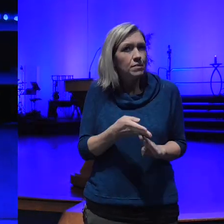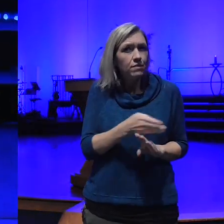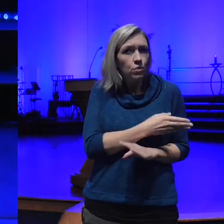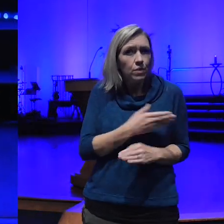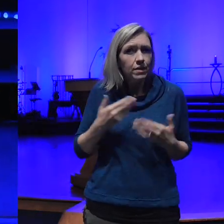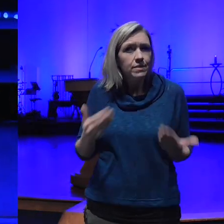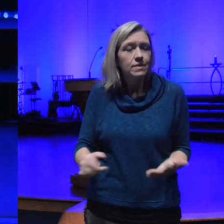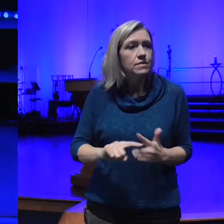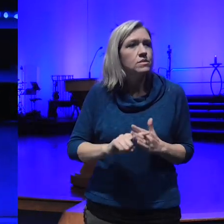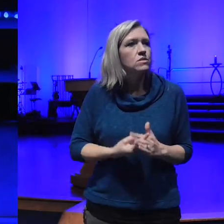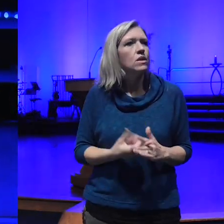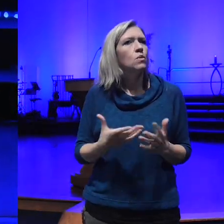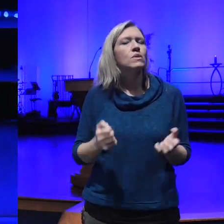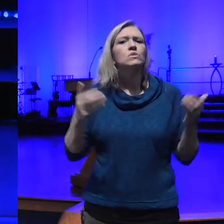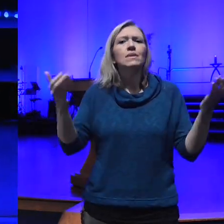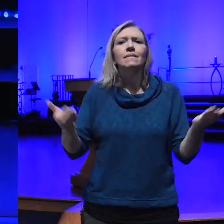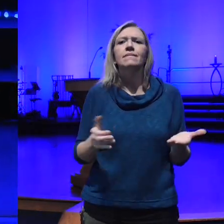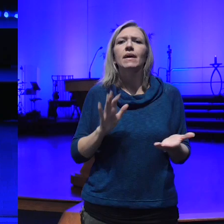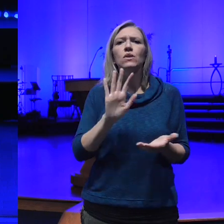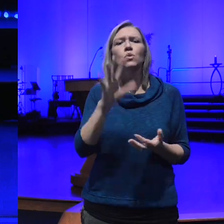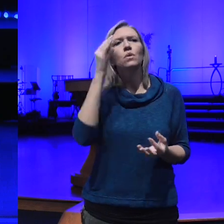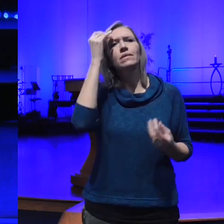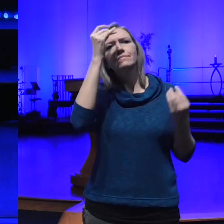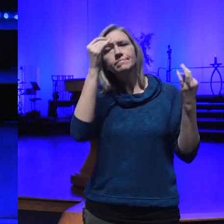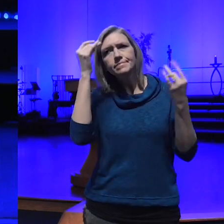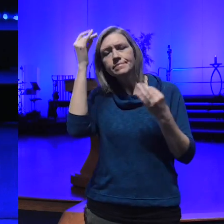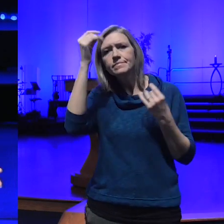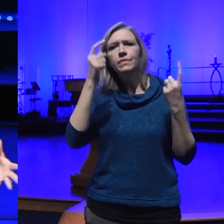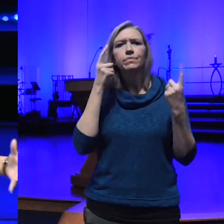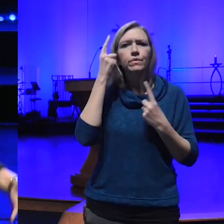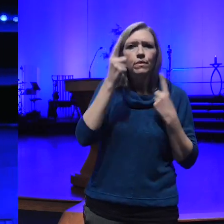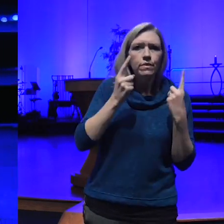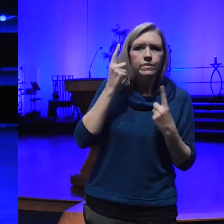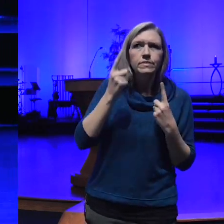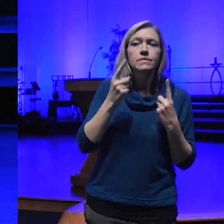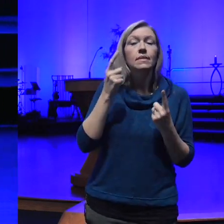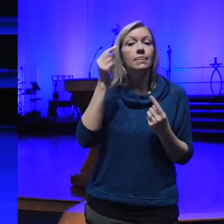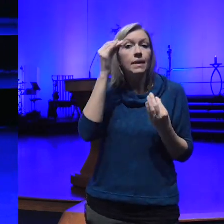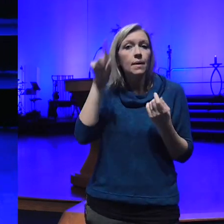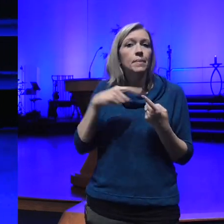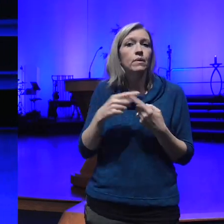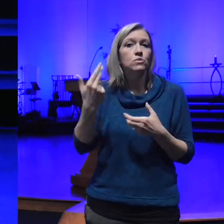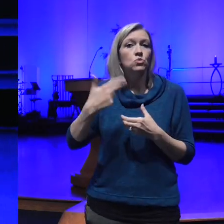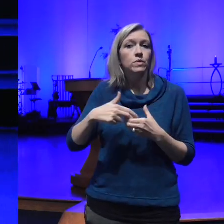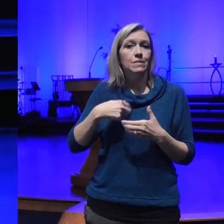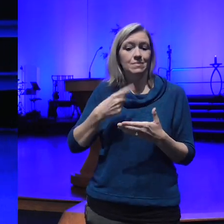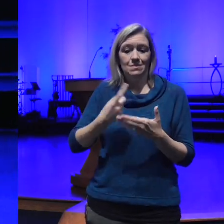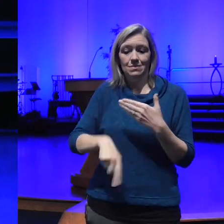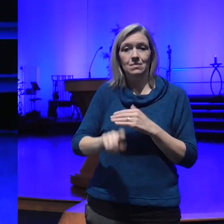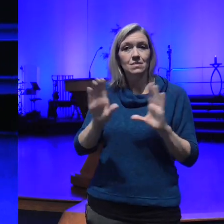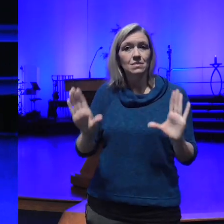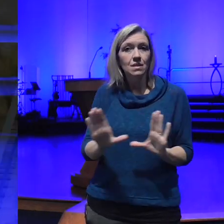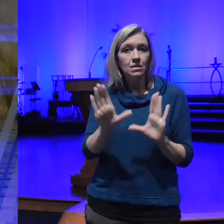your consideration to join me next Sunday I'm going to be facilitating our new members class